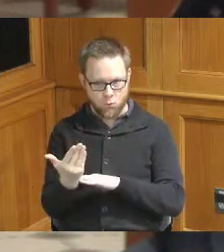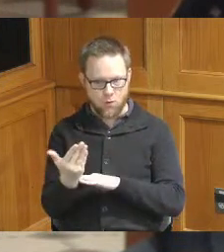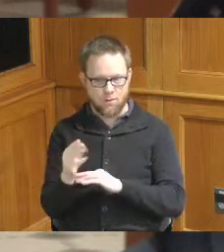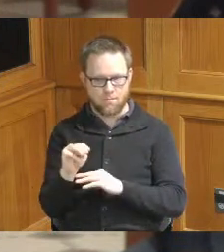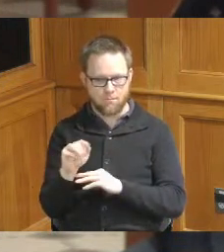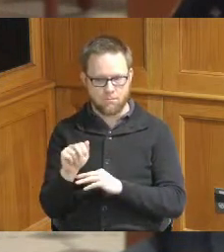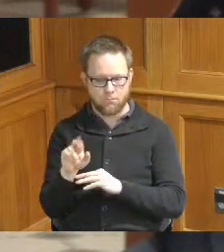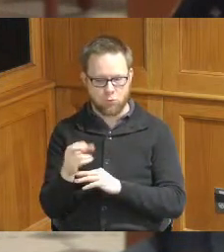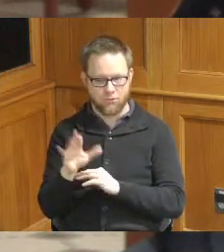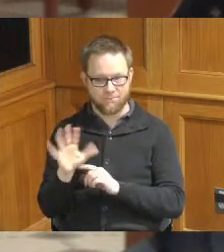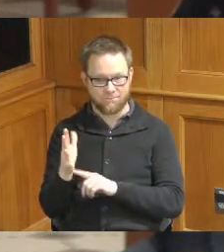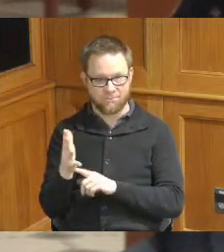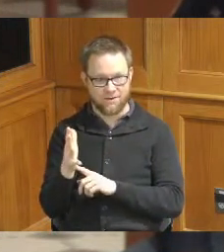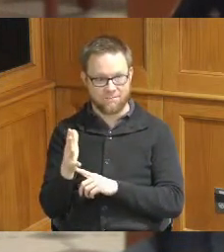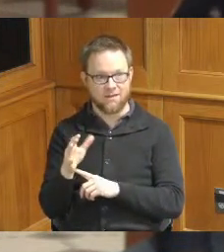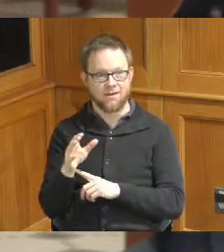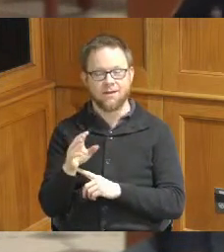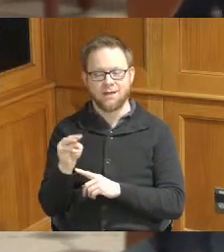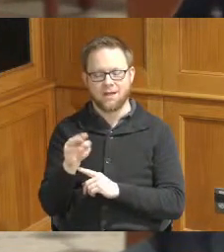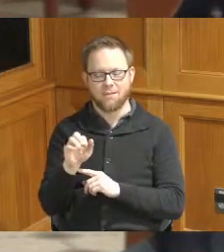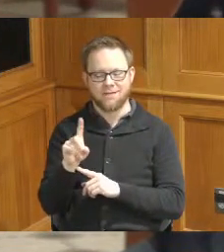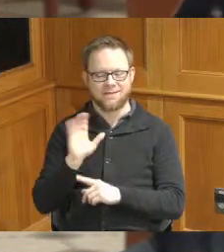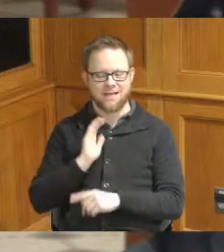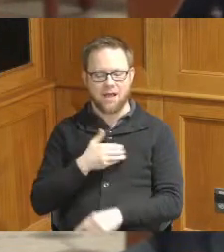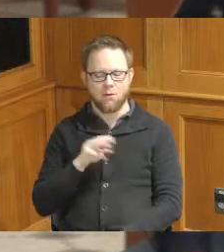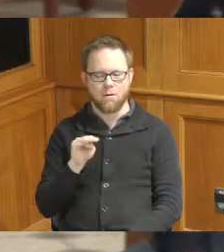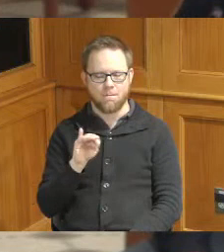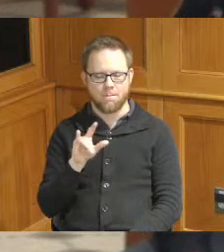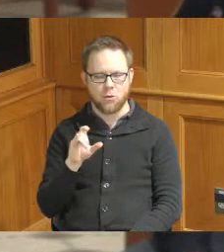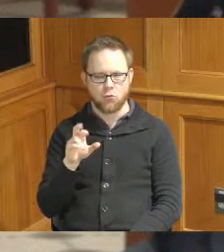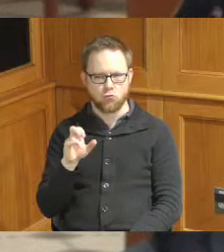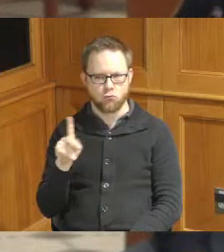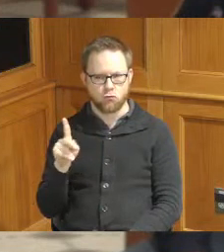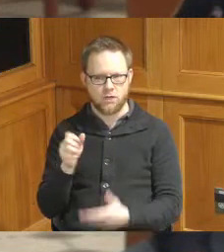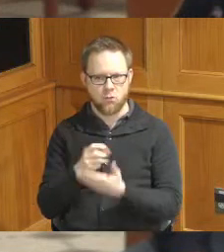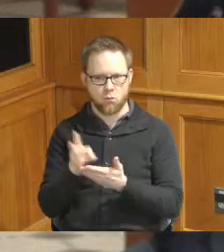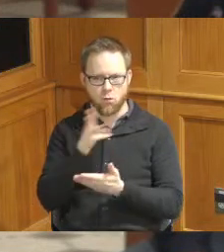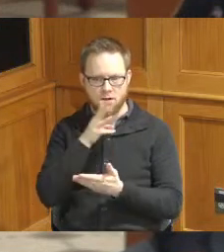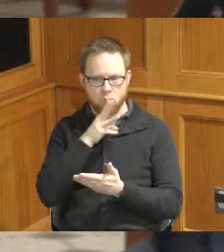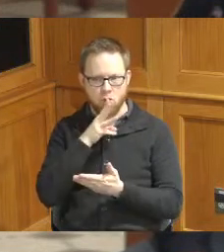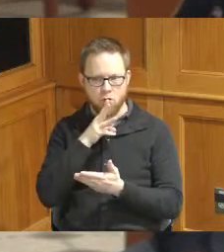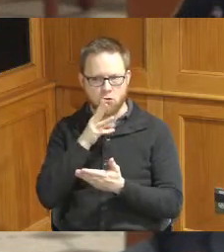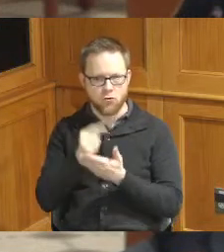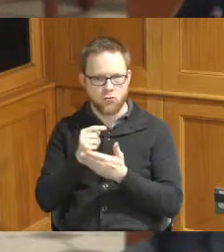5th and at MSD's Mill Creek wastewater treatment plant in Lower Price Hill we lost all Electric